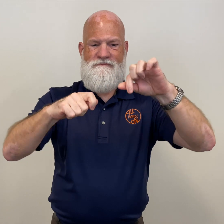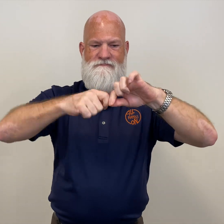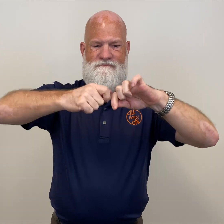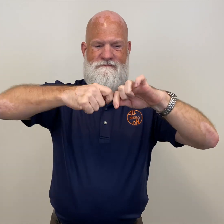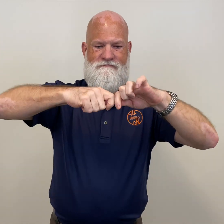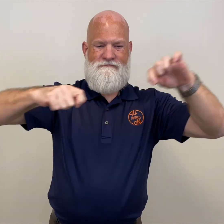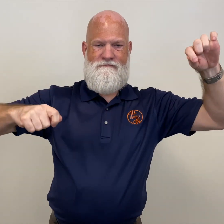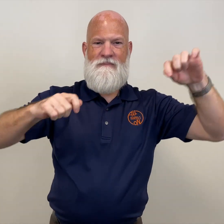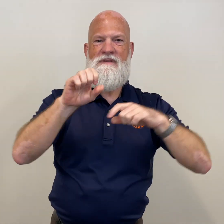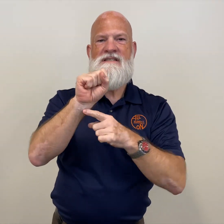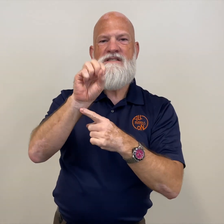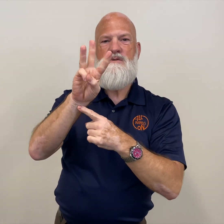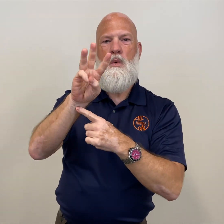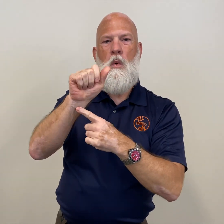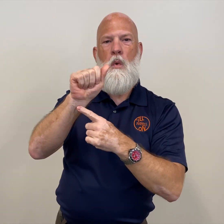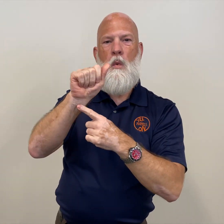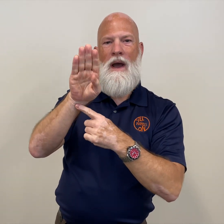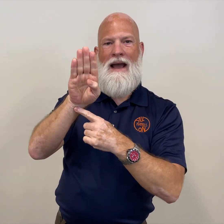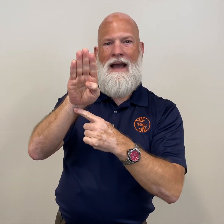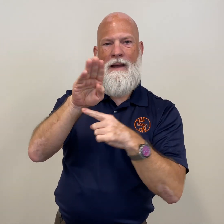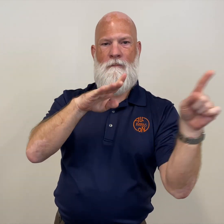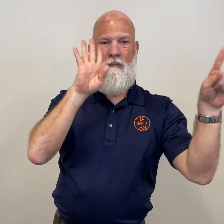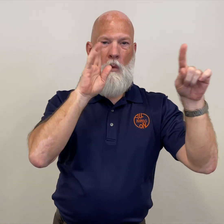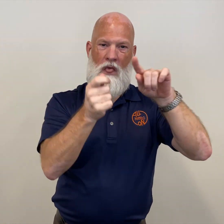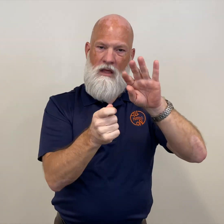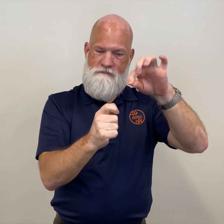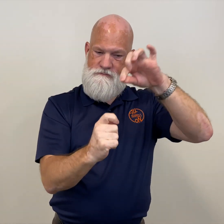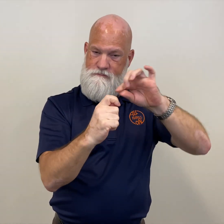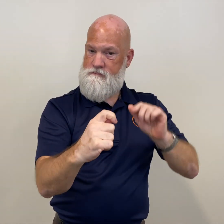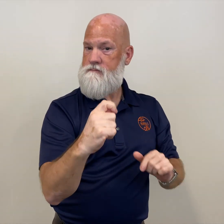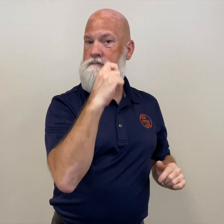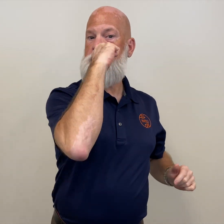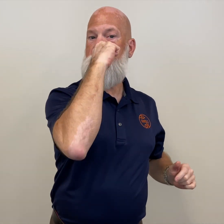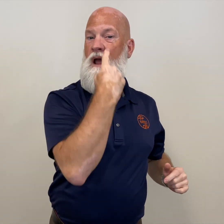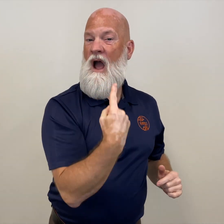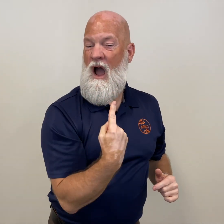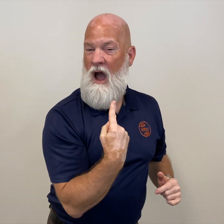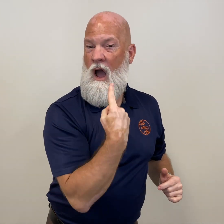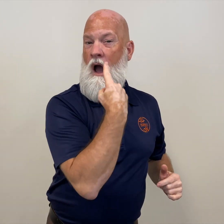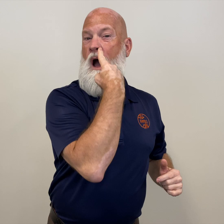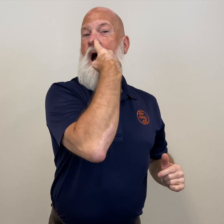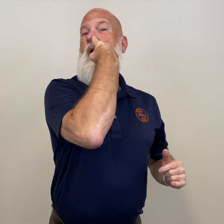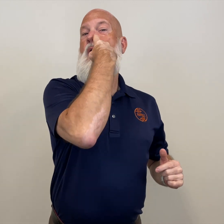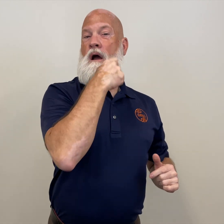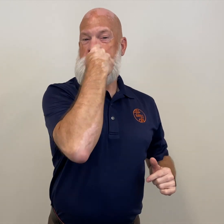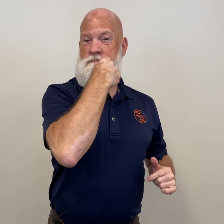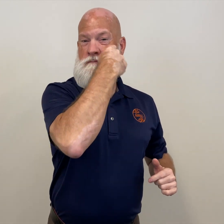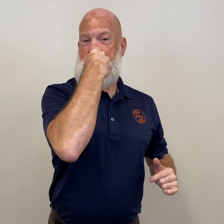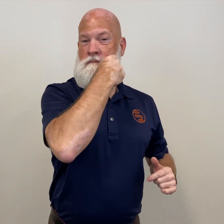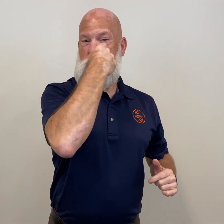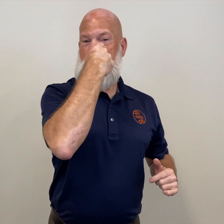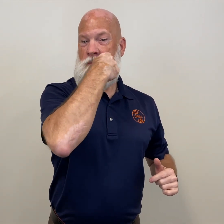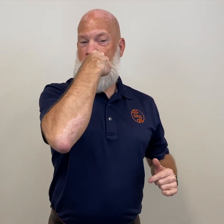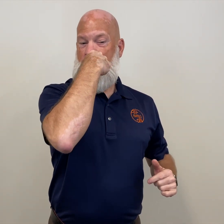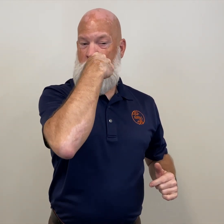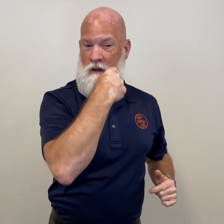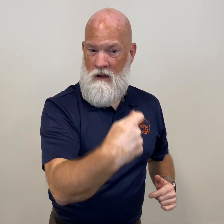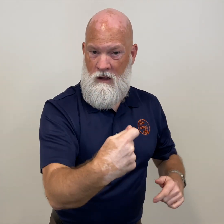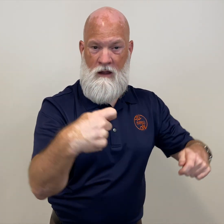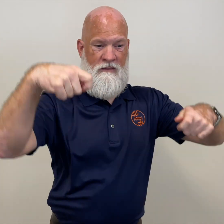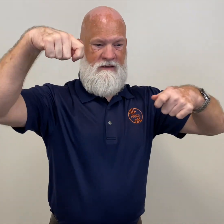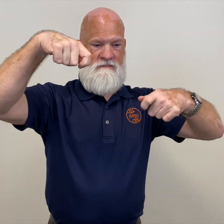swab, insert it into the nasal cavity all the way back, into the back of your throat